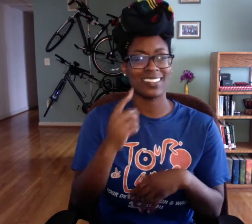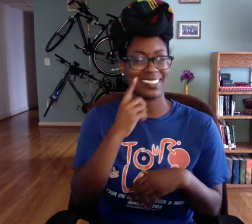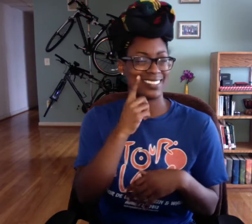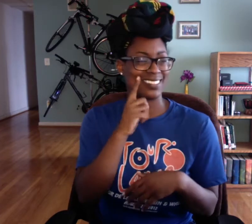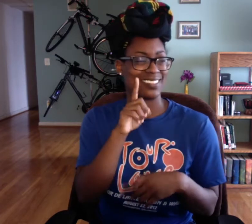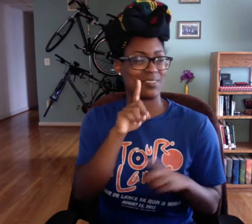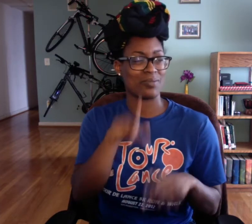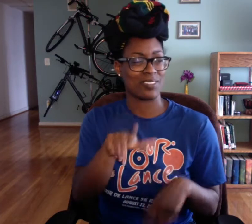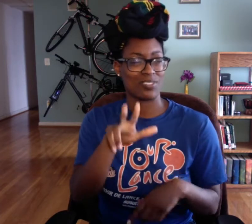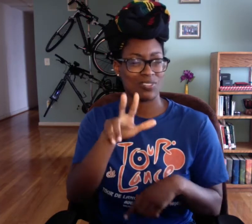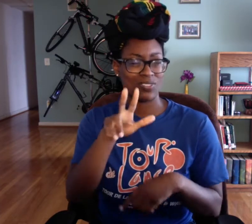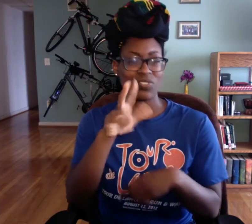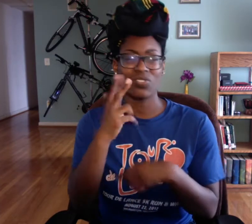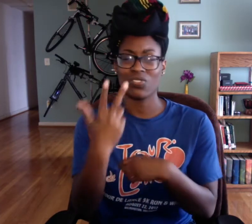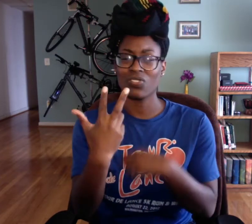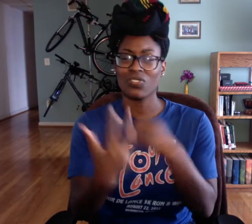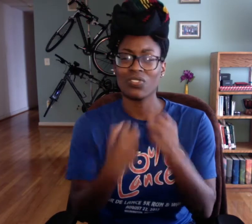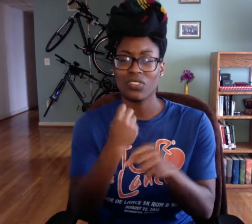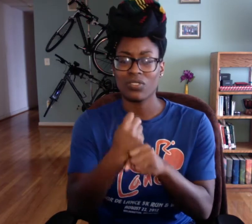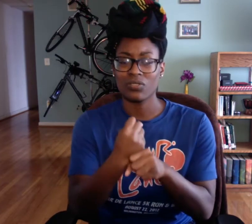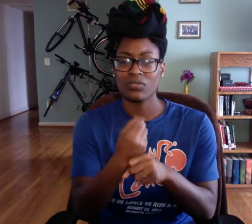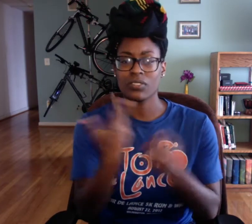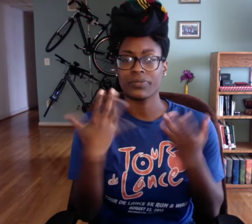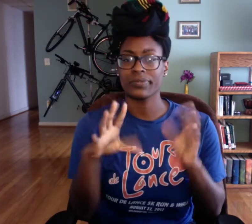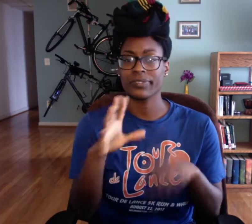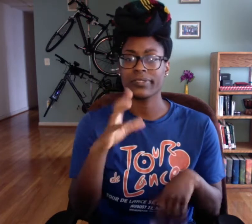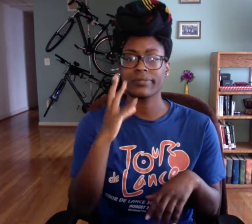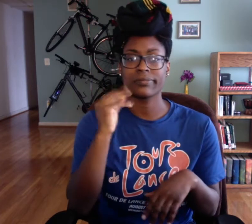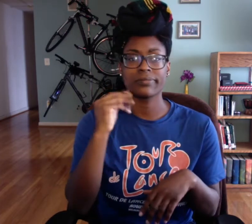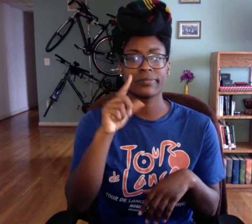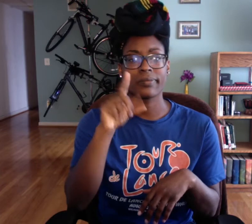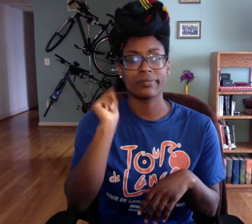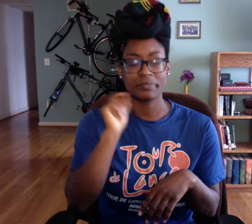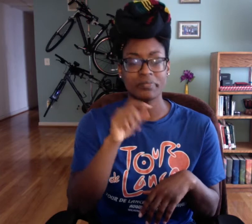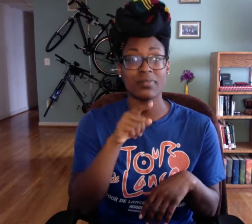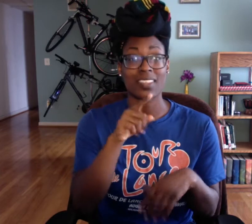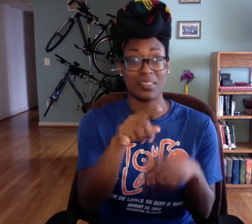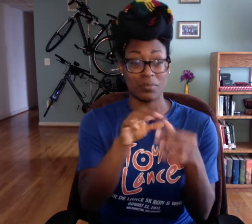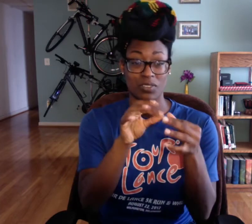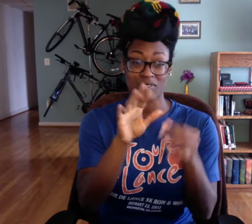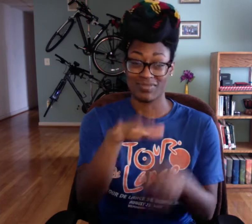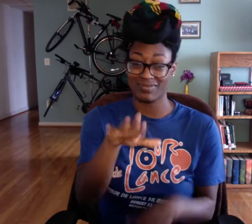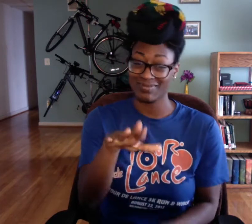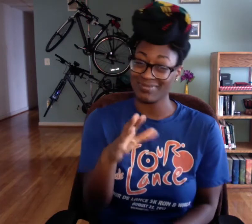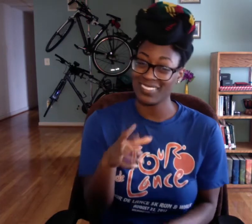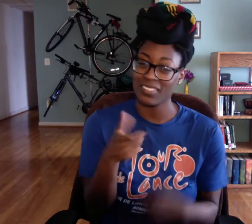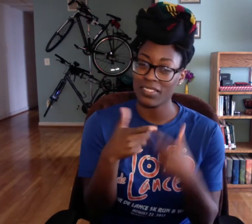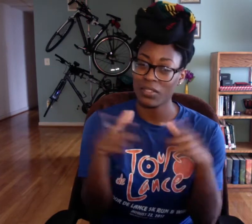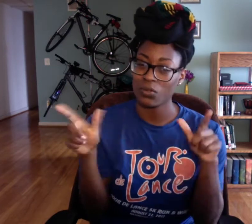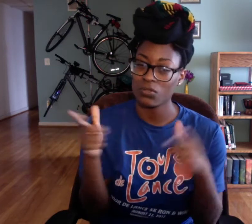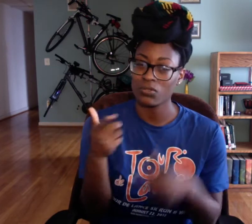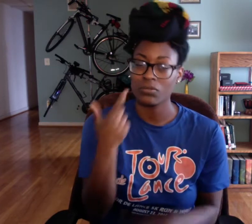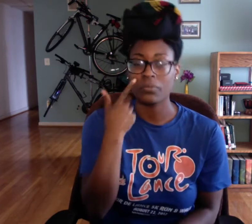And he said, I think he may have been there for 3 years or so, so he had some Gallaudet